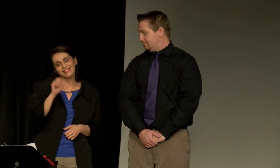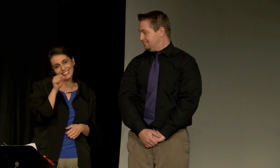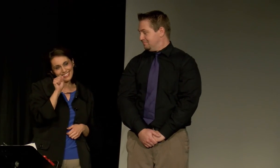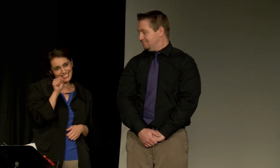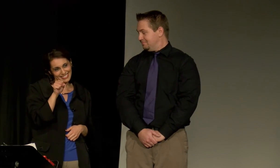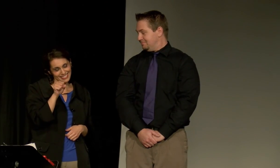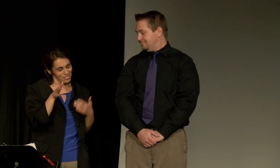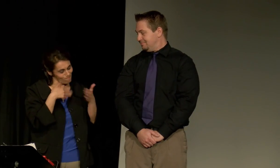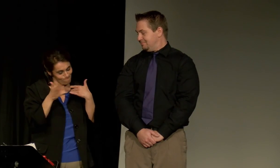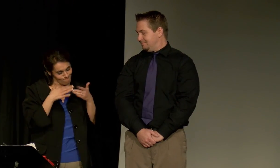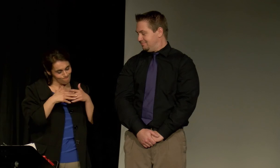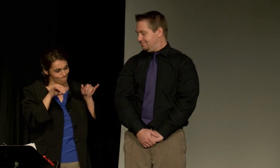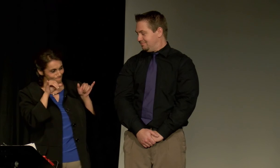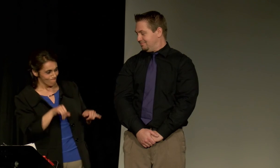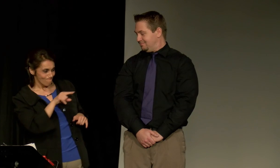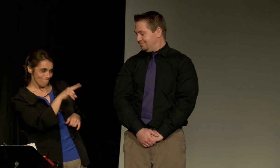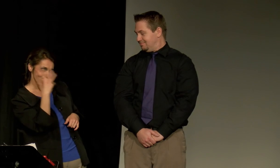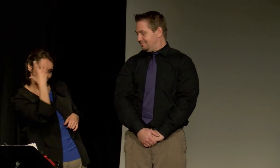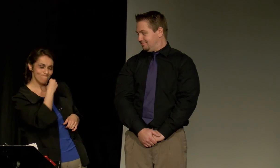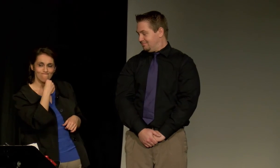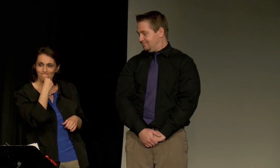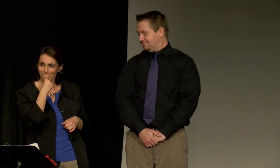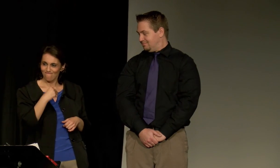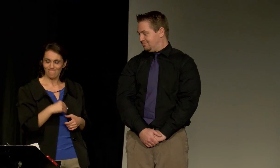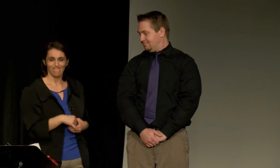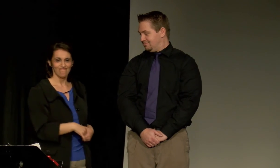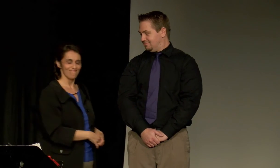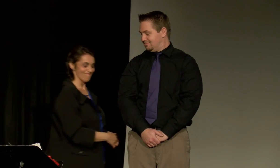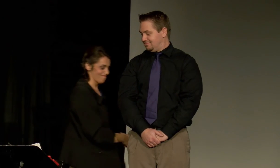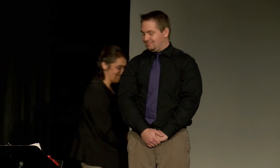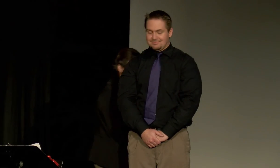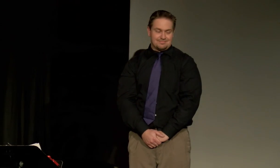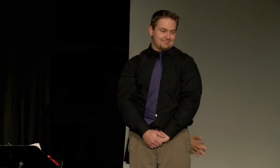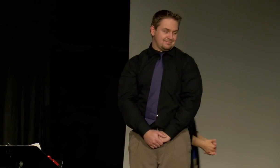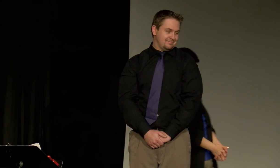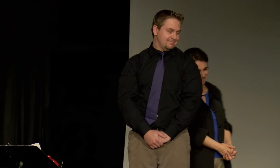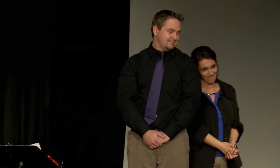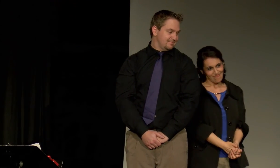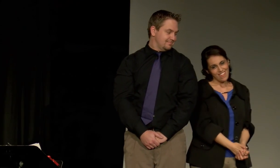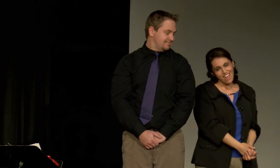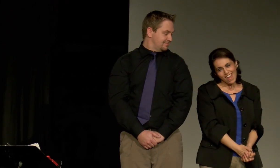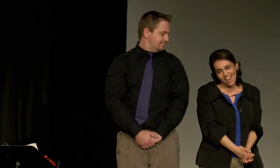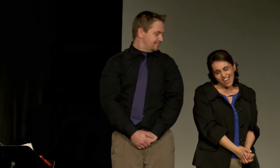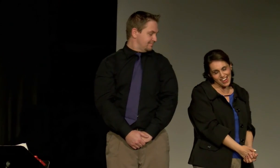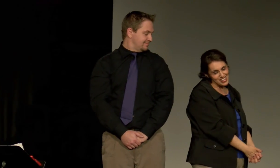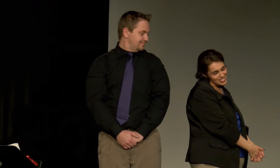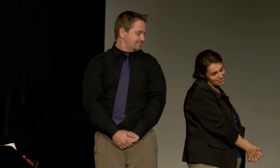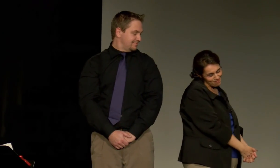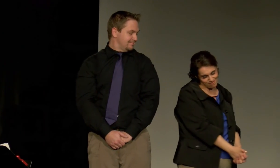Yes, it's okay, you're beautiful.